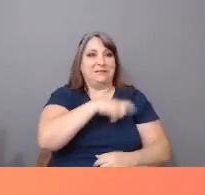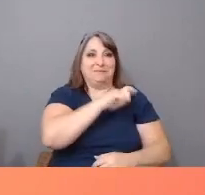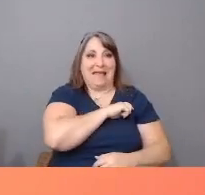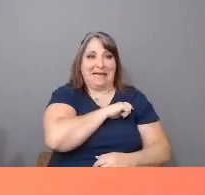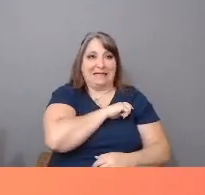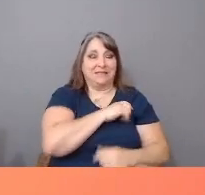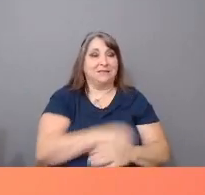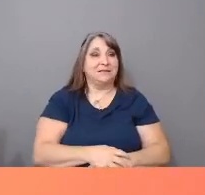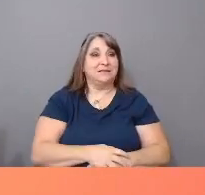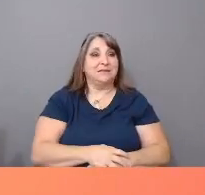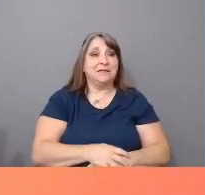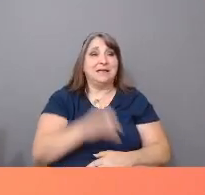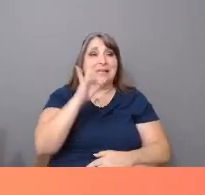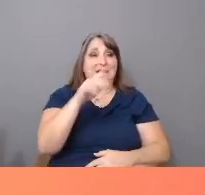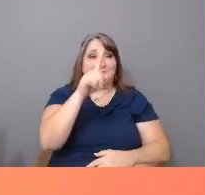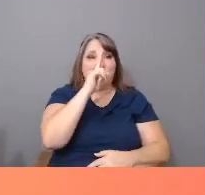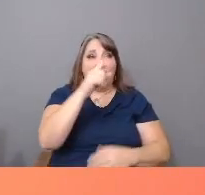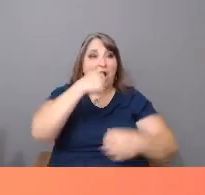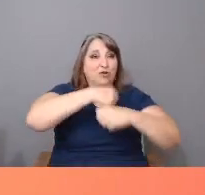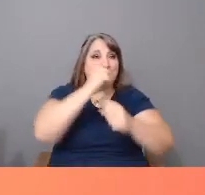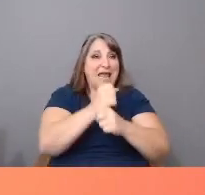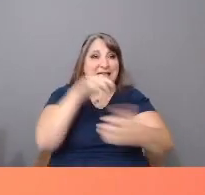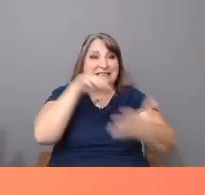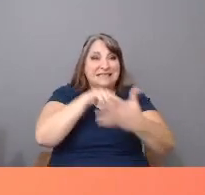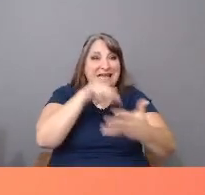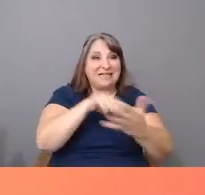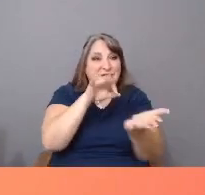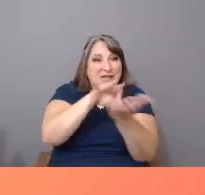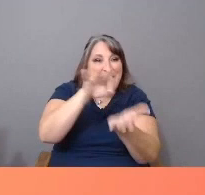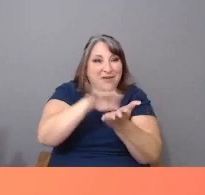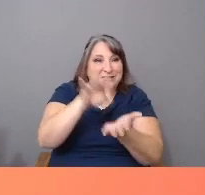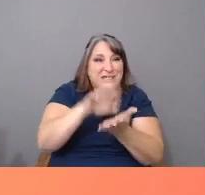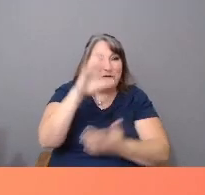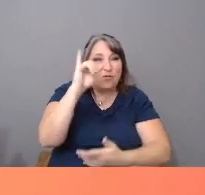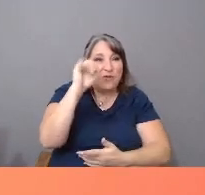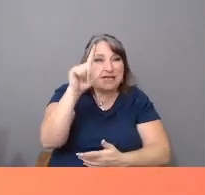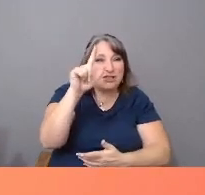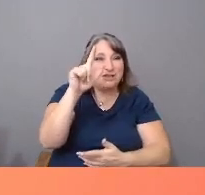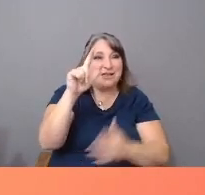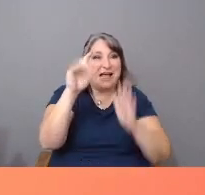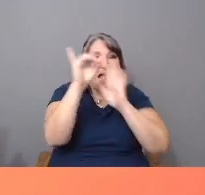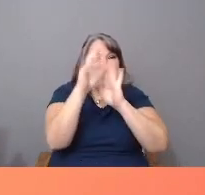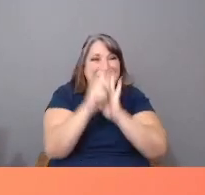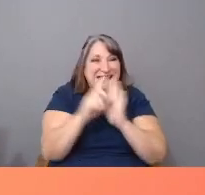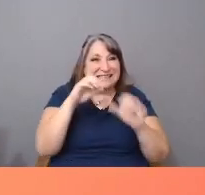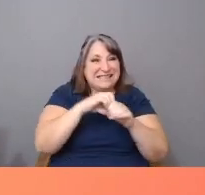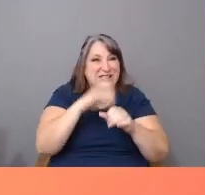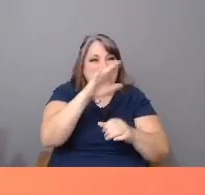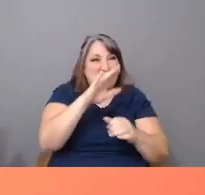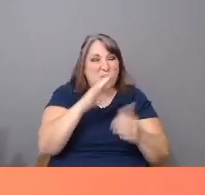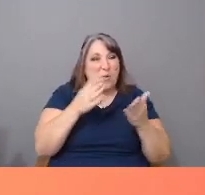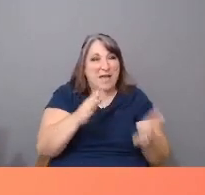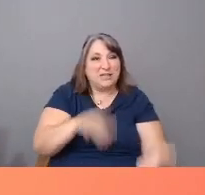If you are creating studies or counting racial identities in your efforts to address systemic exclusion of BIPOC